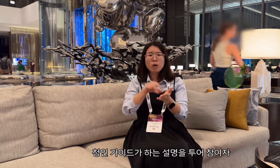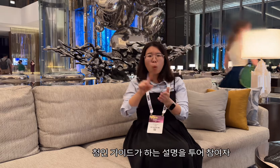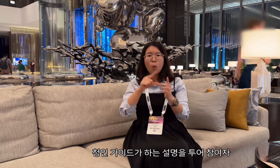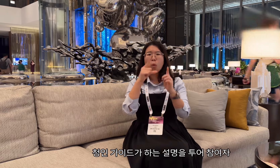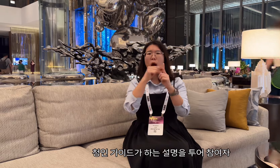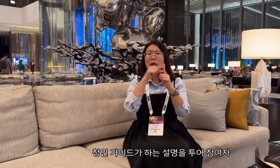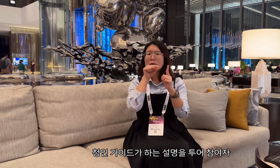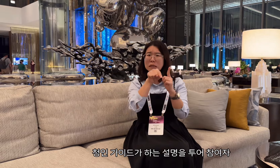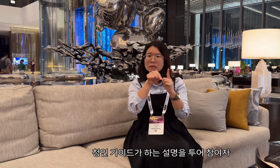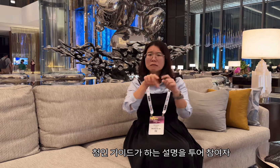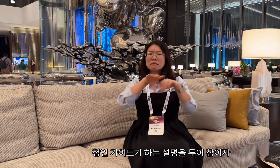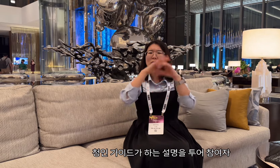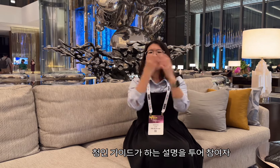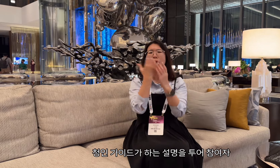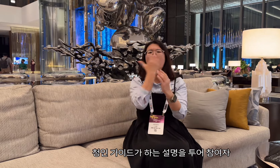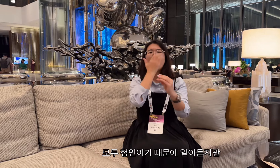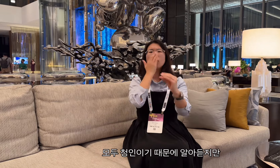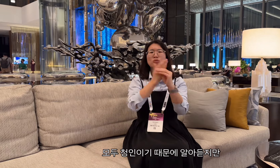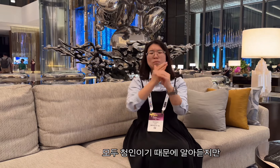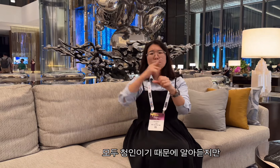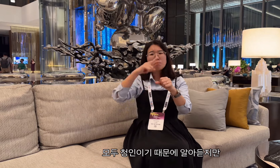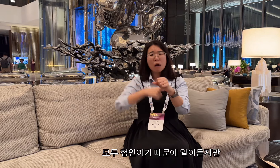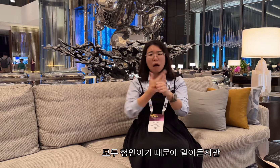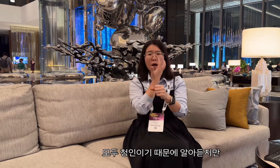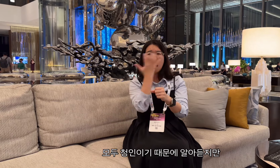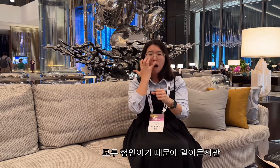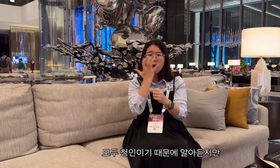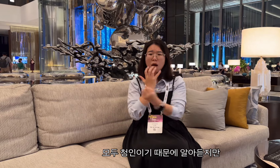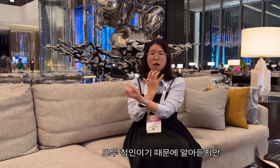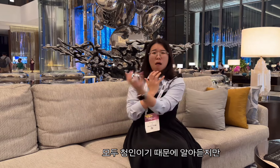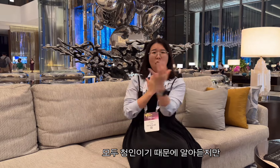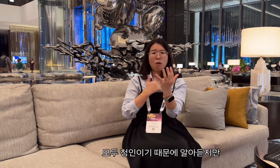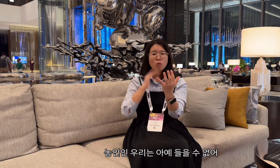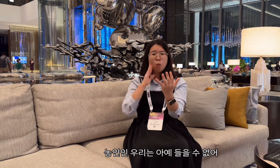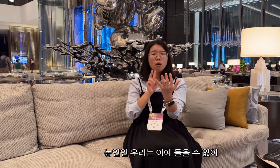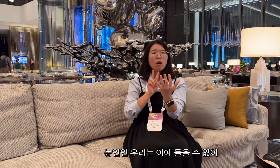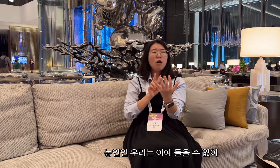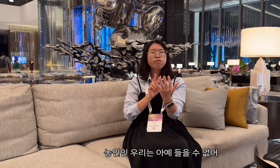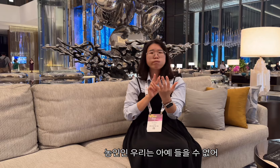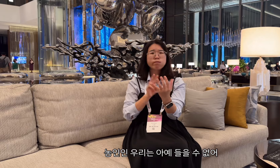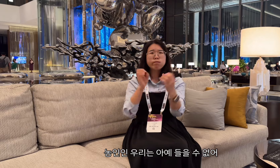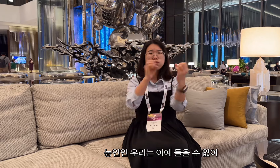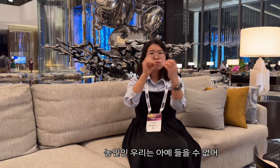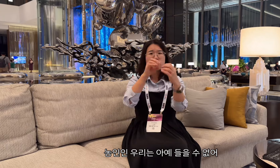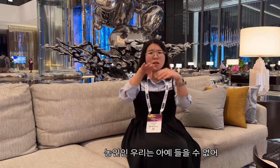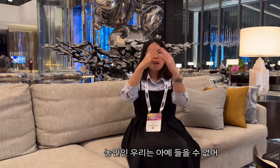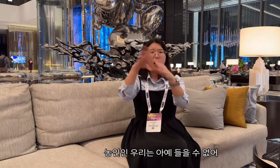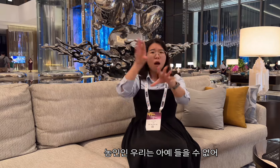All tour participants understand the explanations given by the hearing guide because they are hearing people, but as deaf people, we cannot hear them at all,